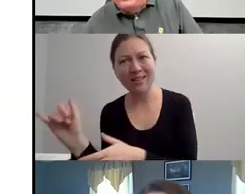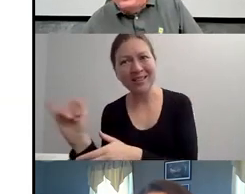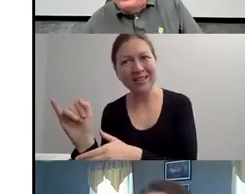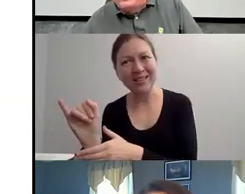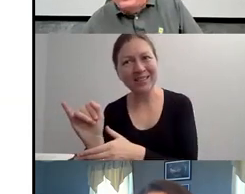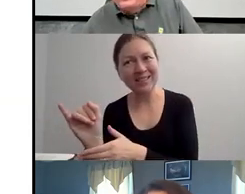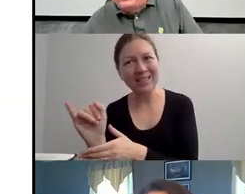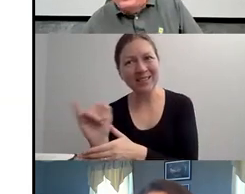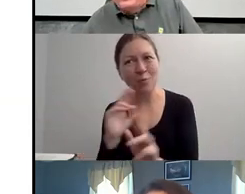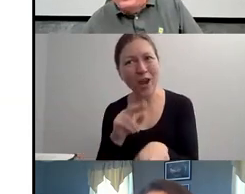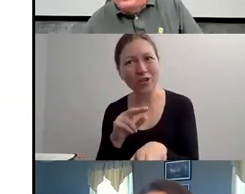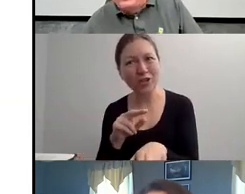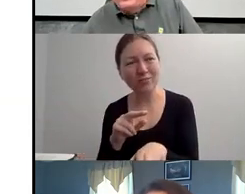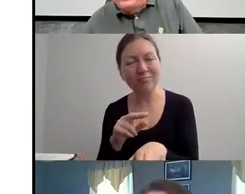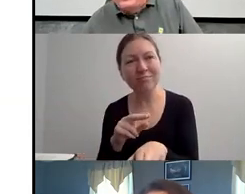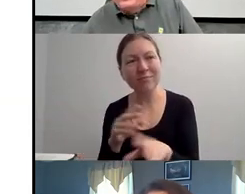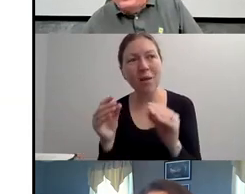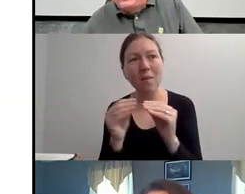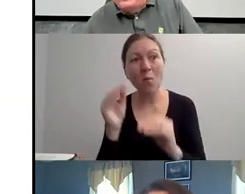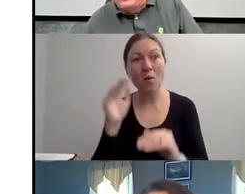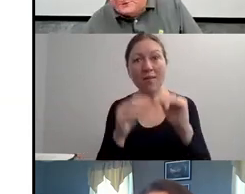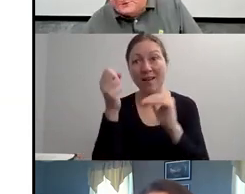"WELL, THAT'S NEVER GOING TO HAPPEN WITH ME.